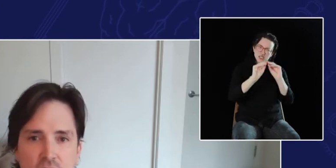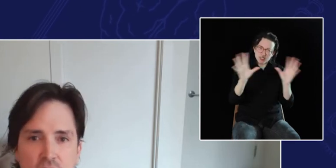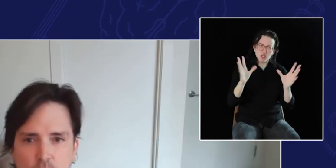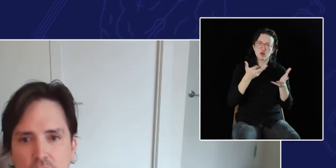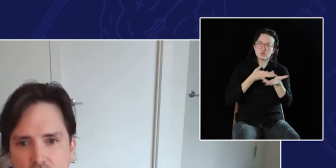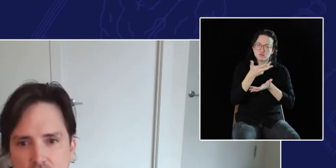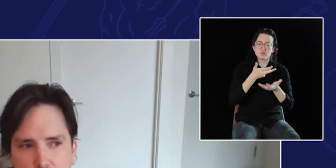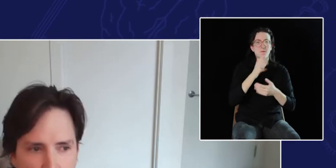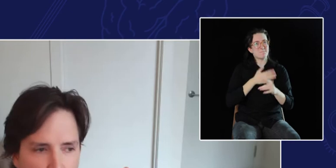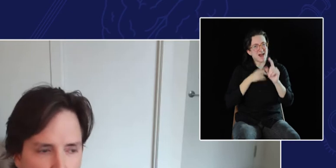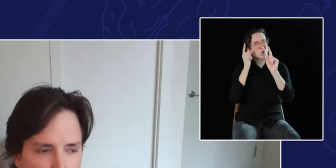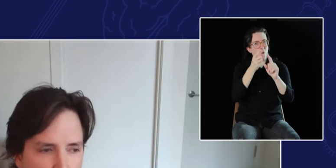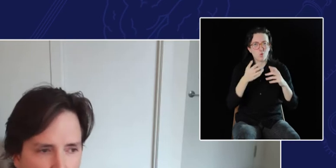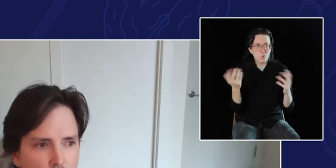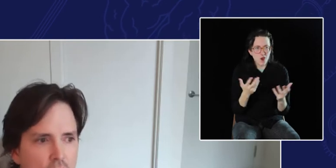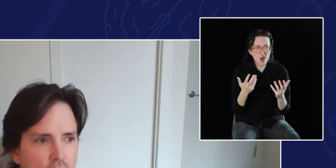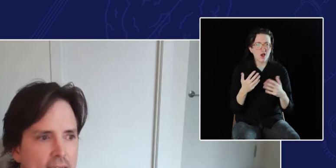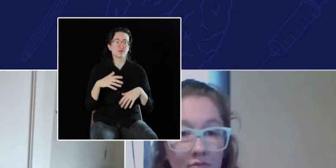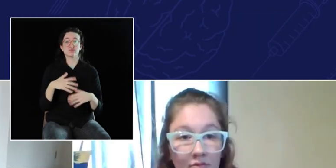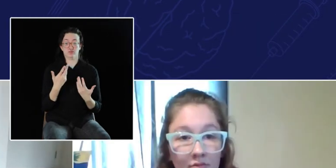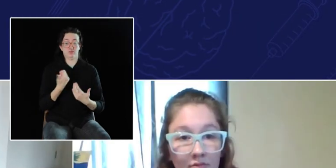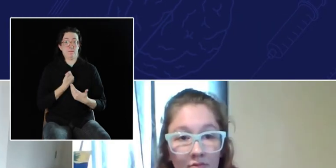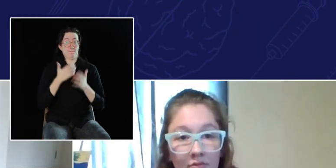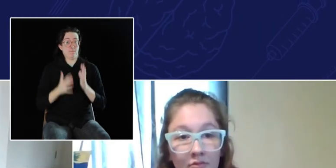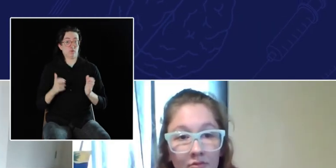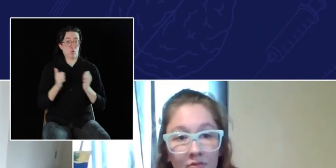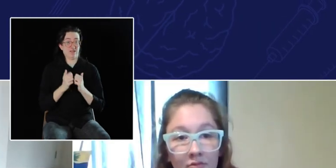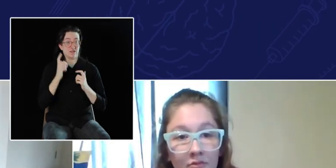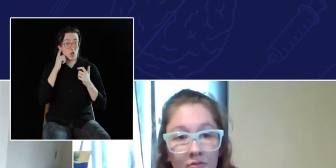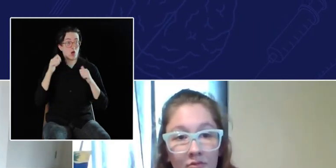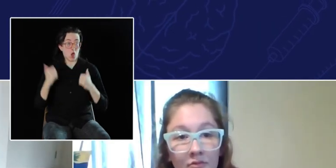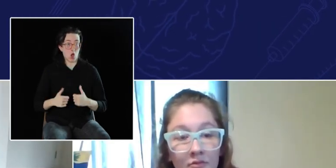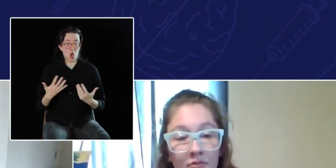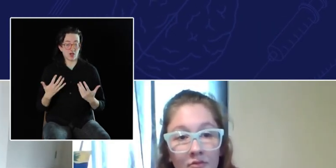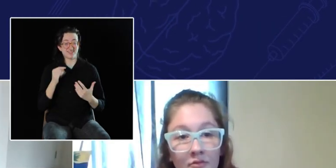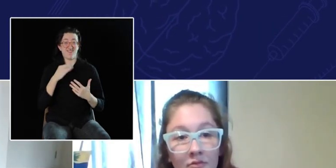visible to them, you -- your goal in... [DR. RUFFIN:] with hearing loss is,